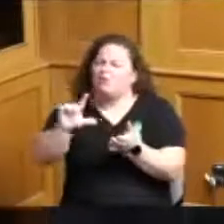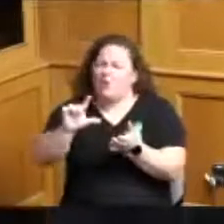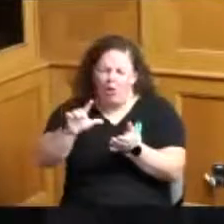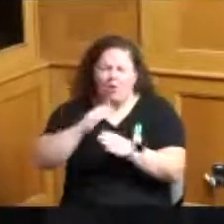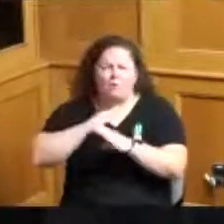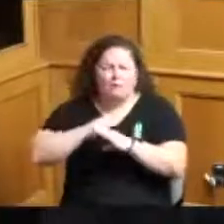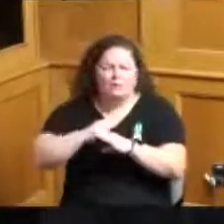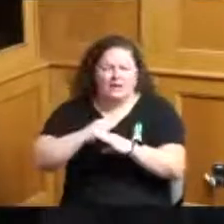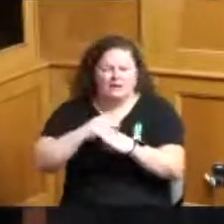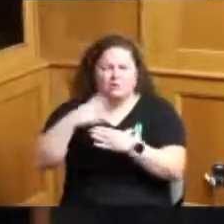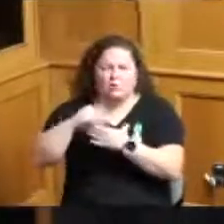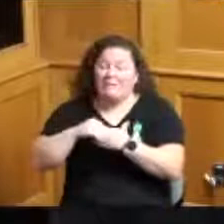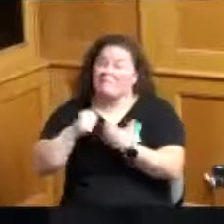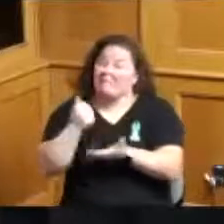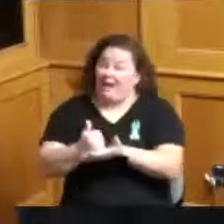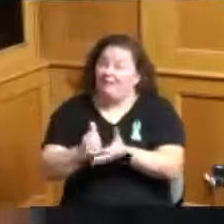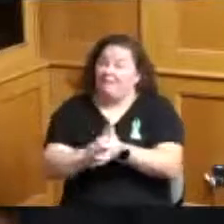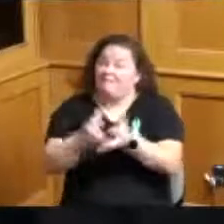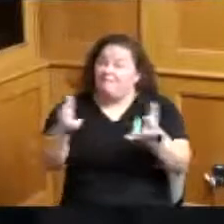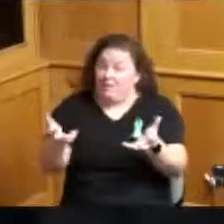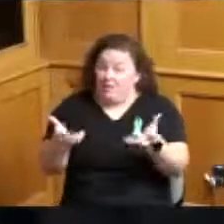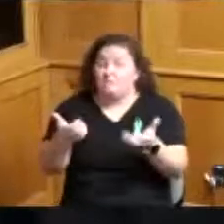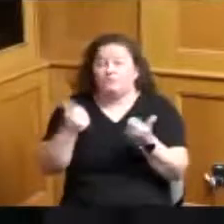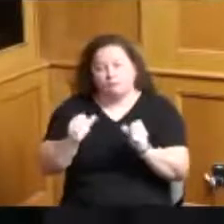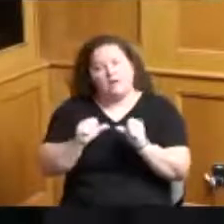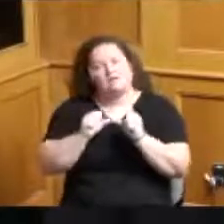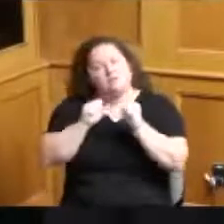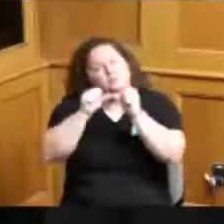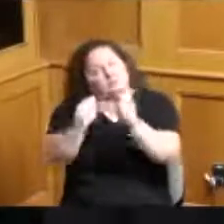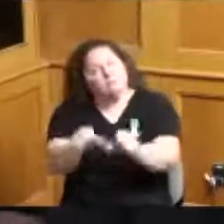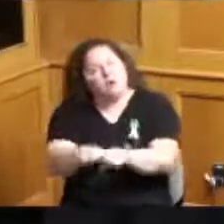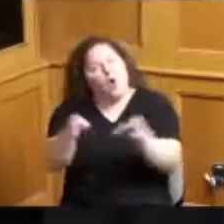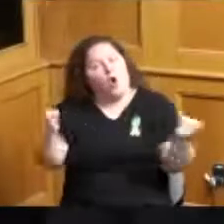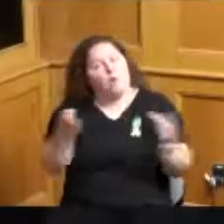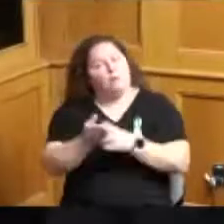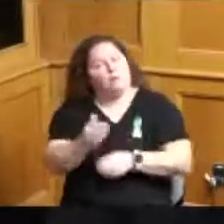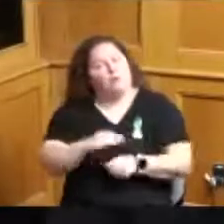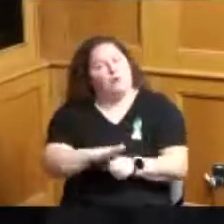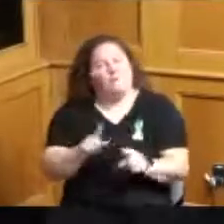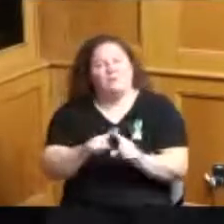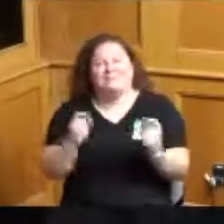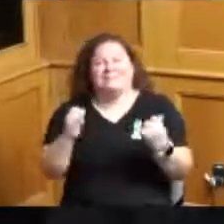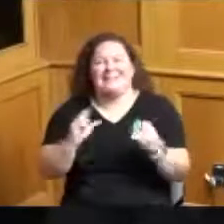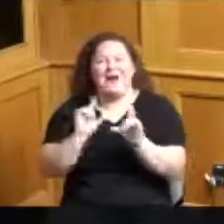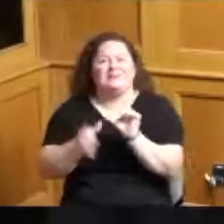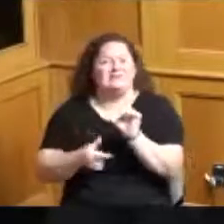to keep them going during the pandemic but as those funds have expired their needs continue